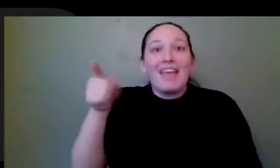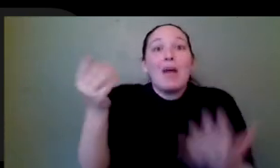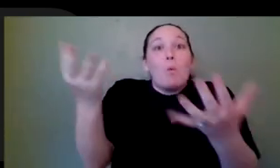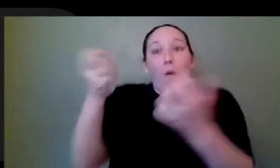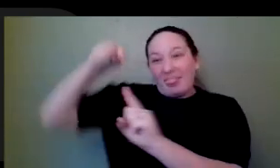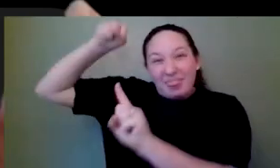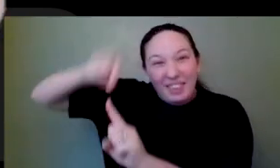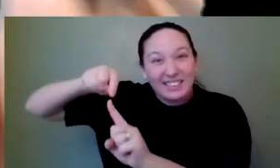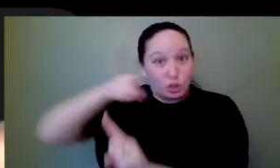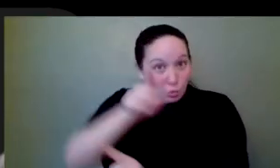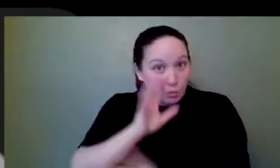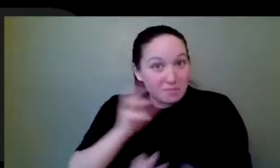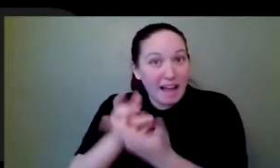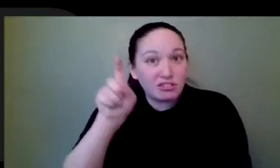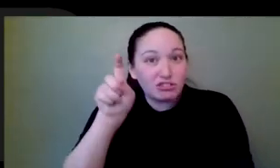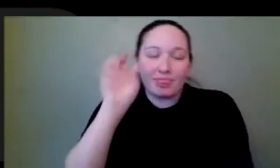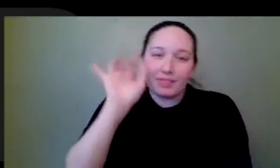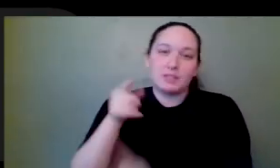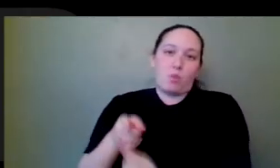wheel? You got to be what they need. They'll hire you.